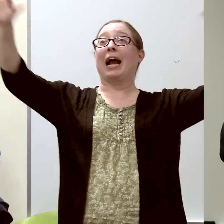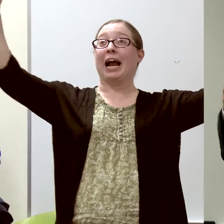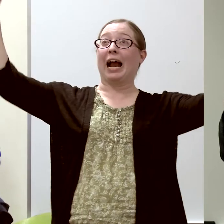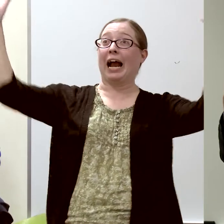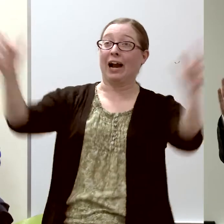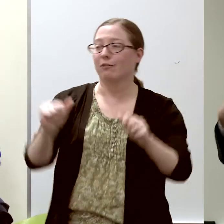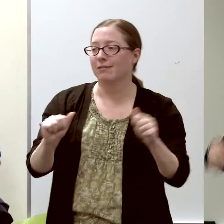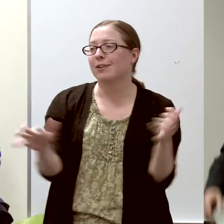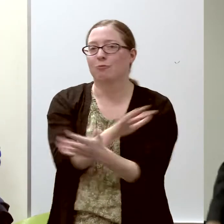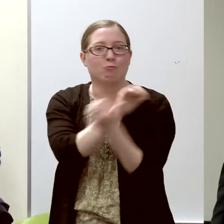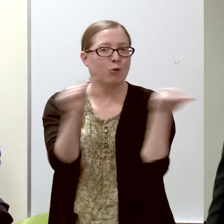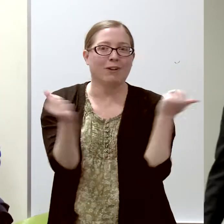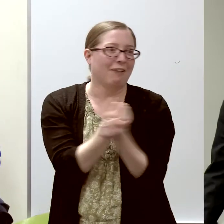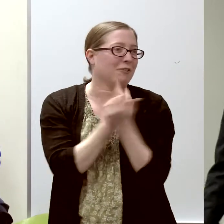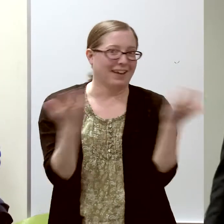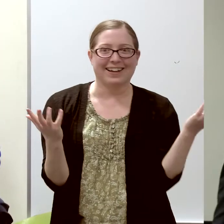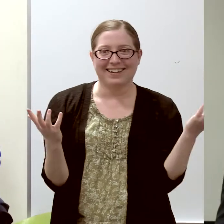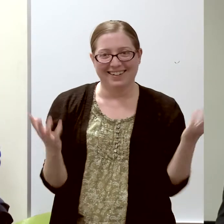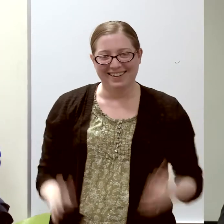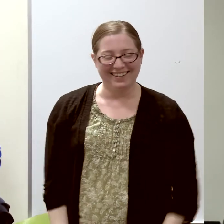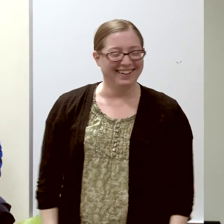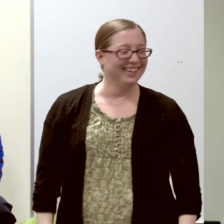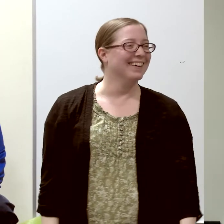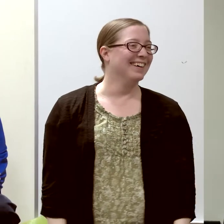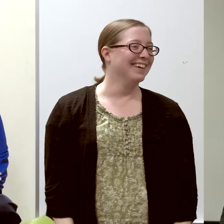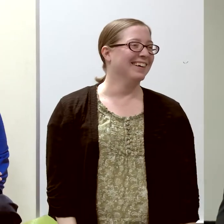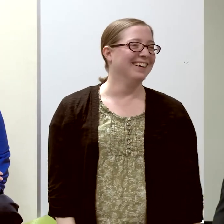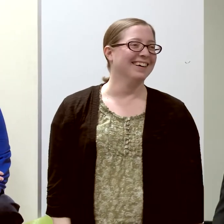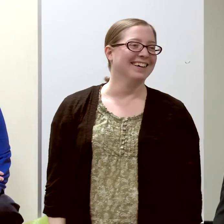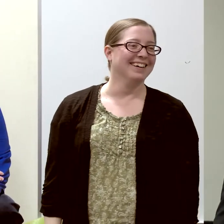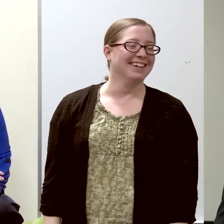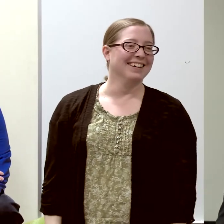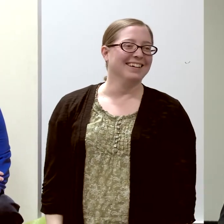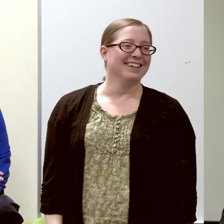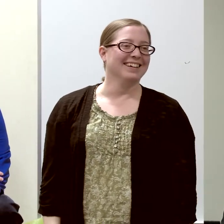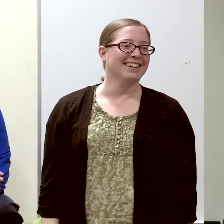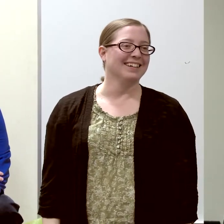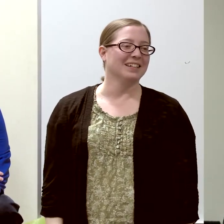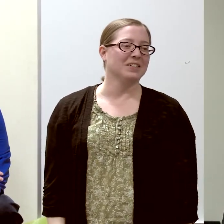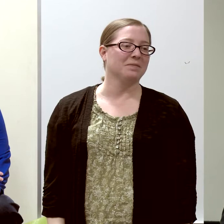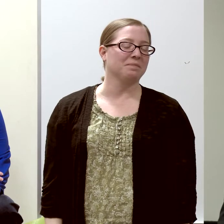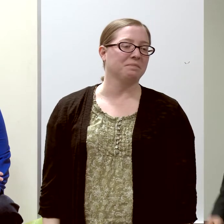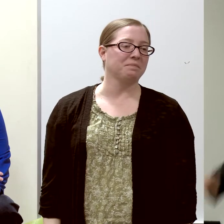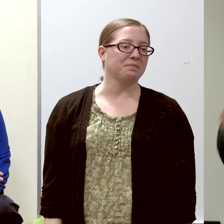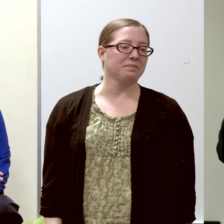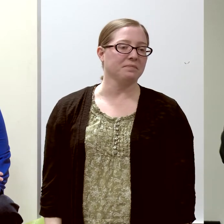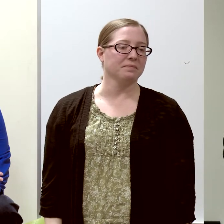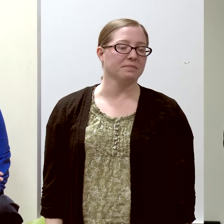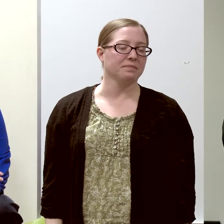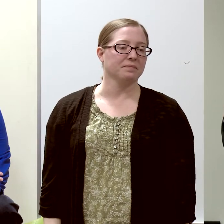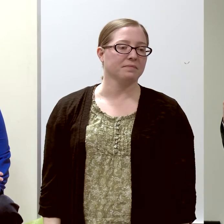it ruined the laboratory-- but I didn't--